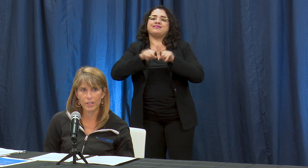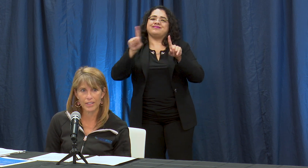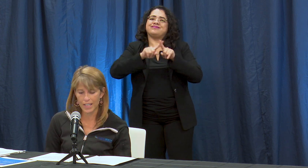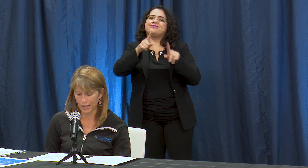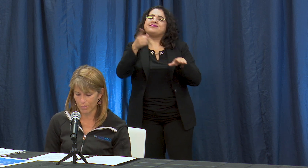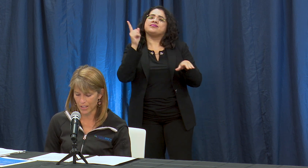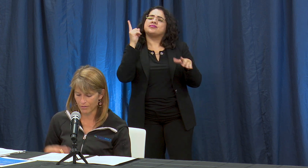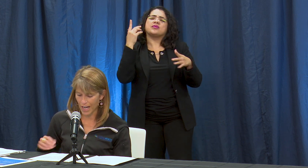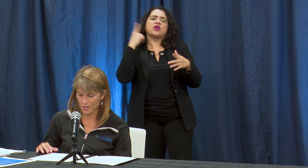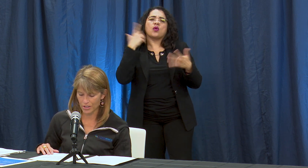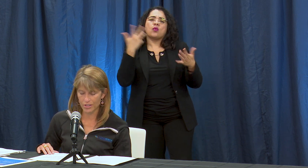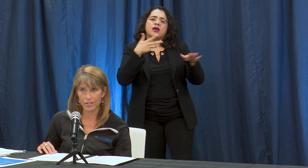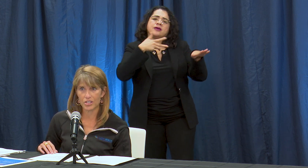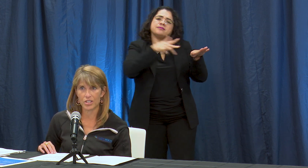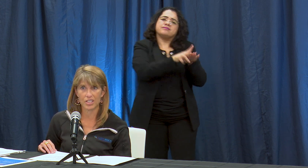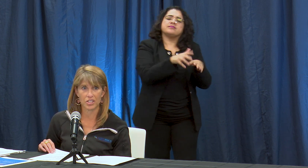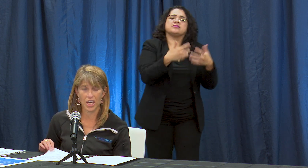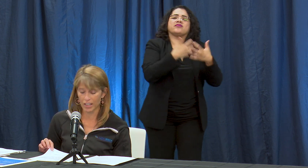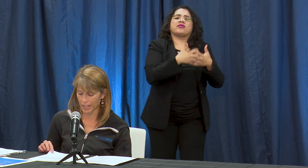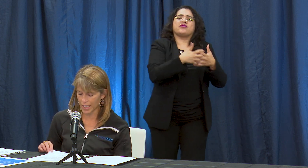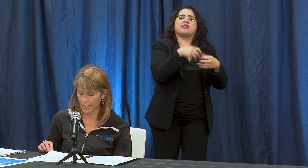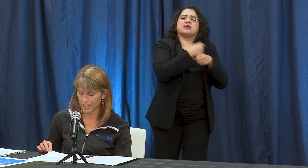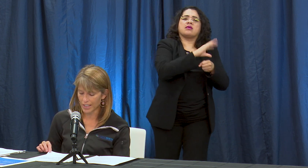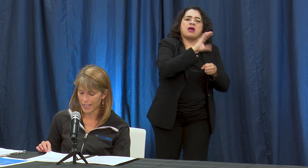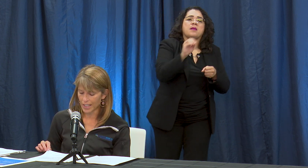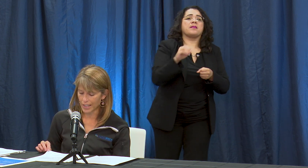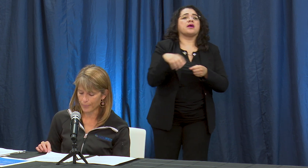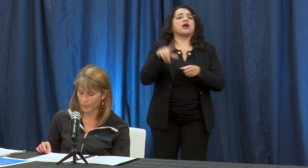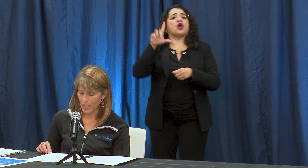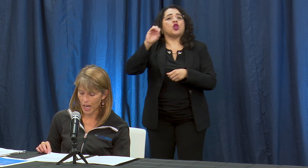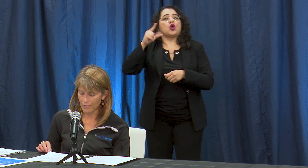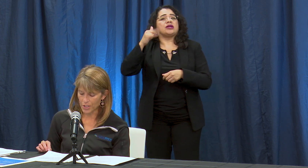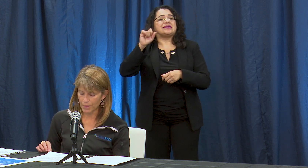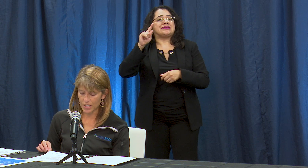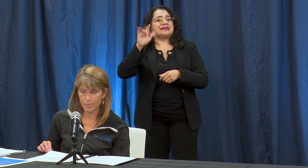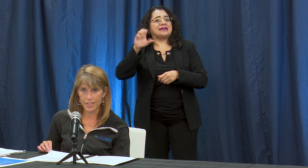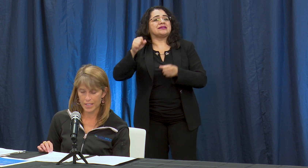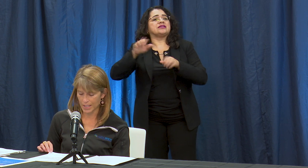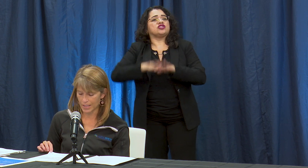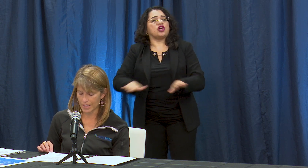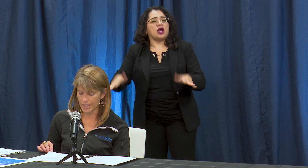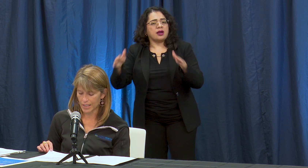retail, manufacturers, logistics, childcare, office based businesses,